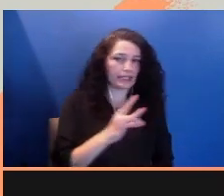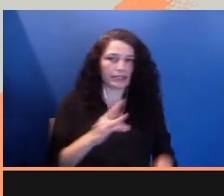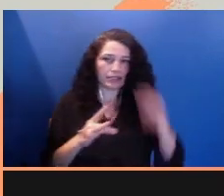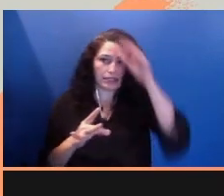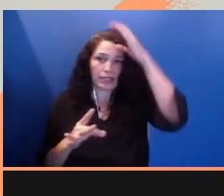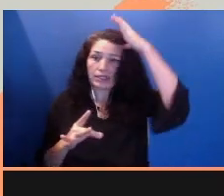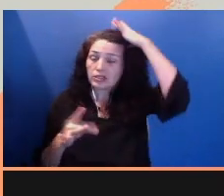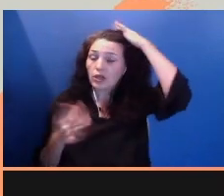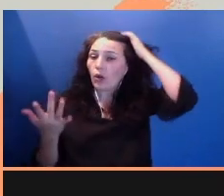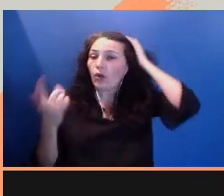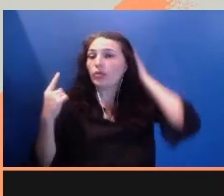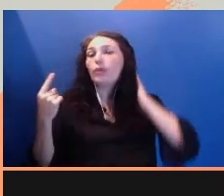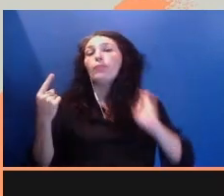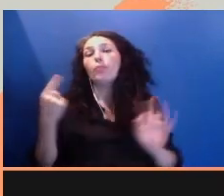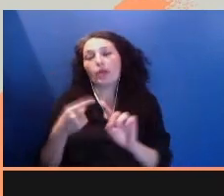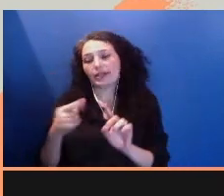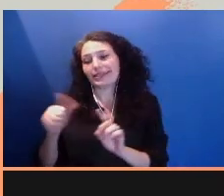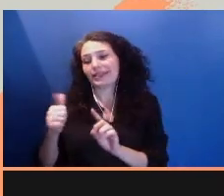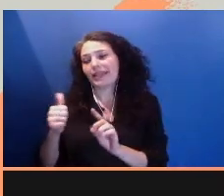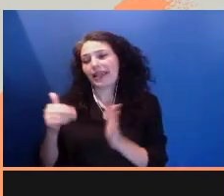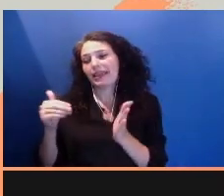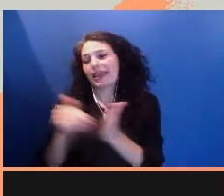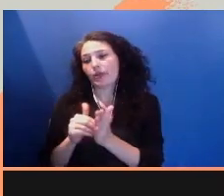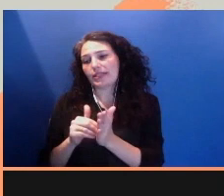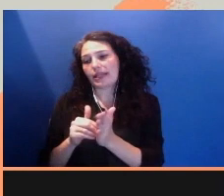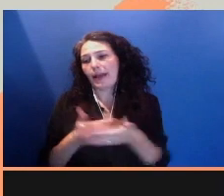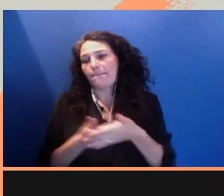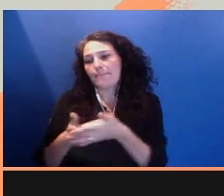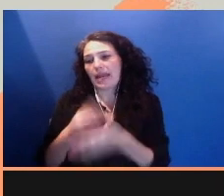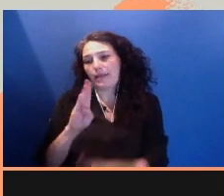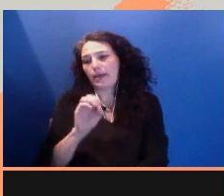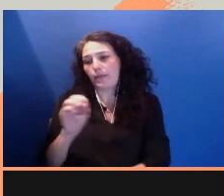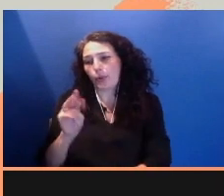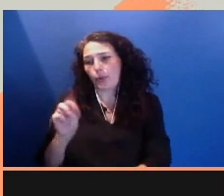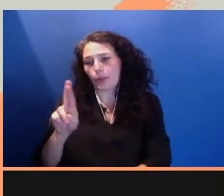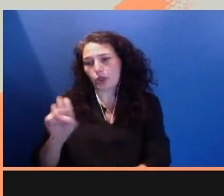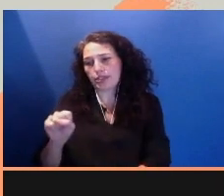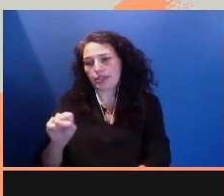So while 10,000 Baby Boomers hit retirement age of 65 every day,